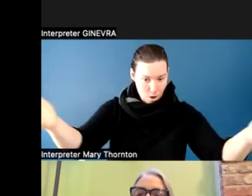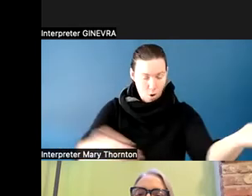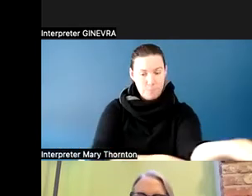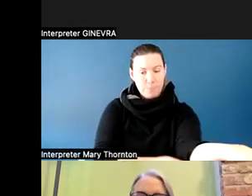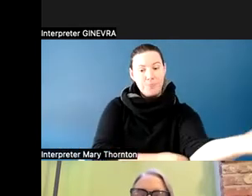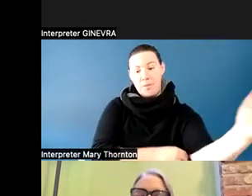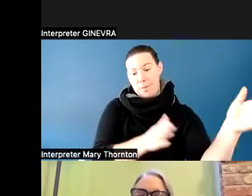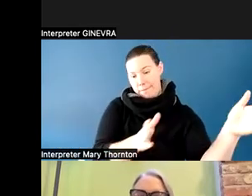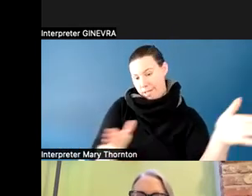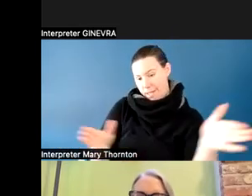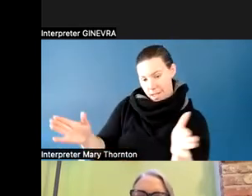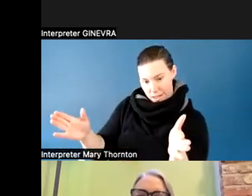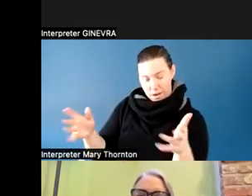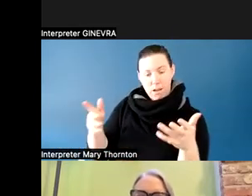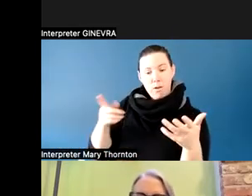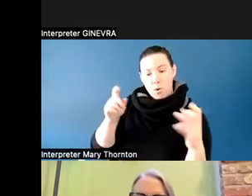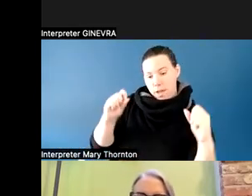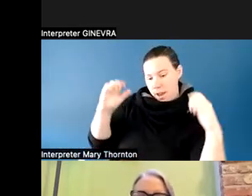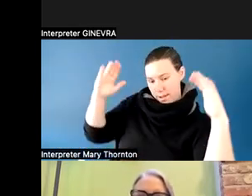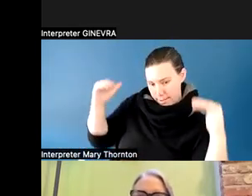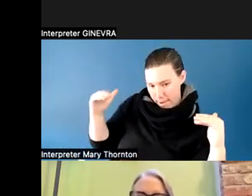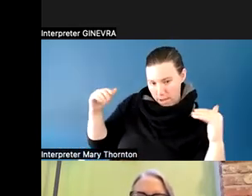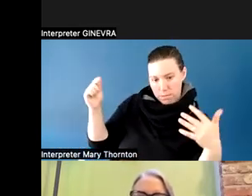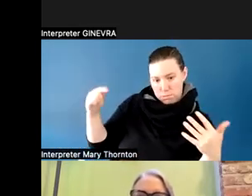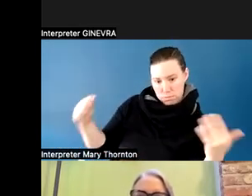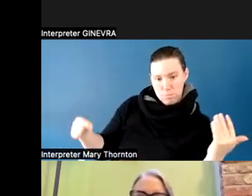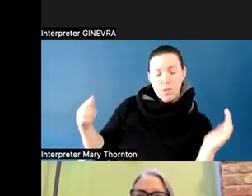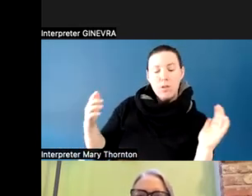So the logistics of what is going to happen.